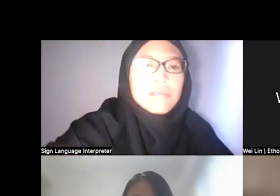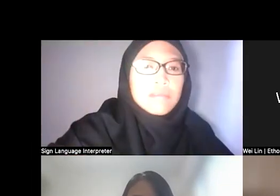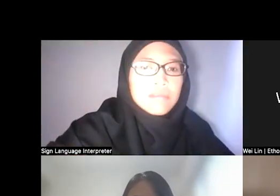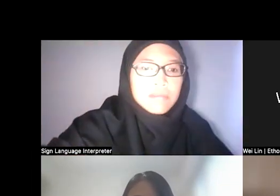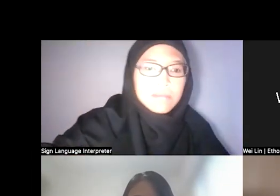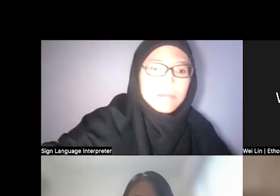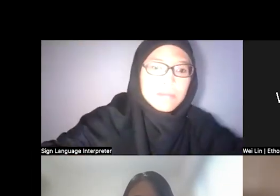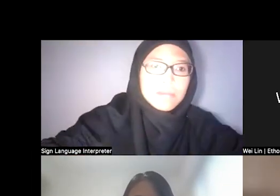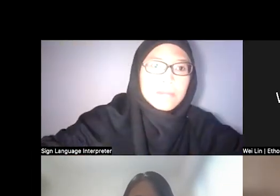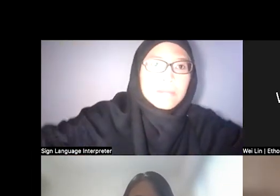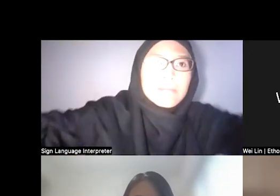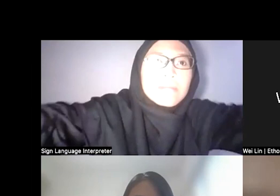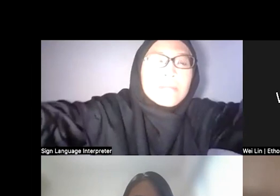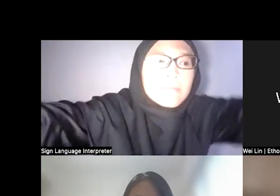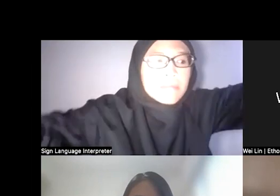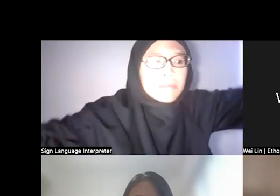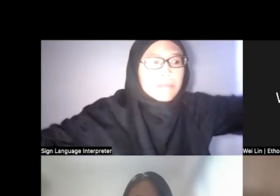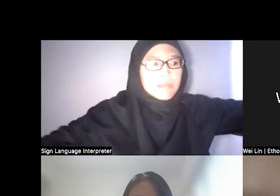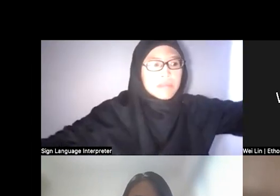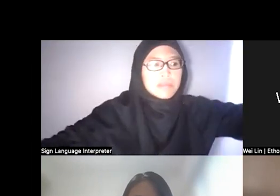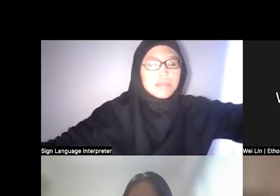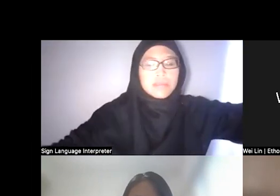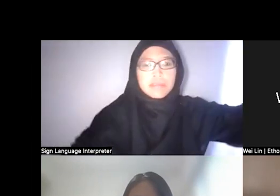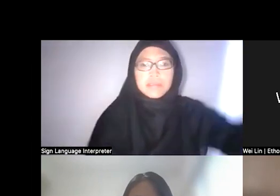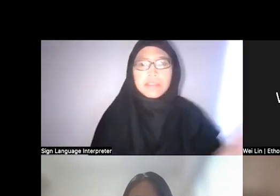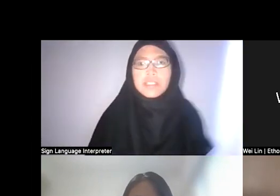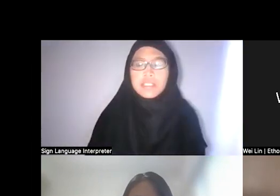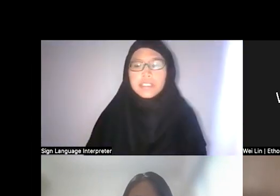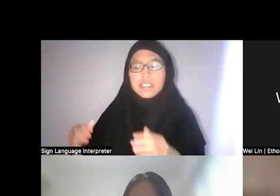You know, seeing how the landscape around us has been built up.